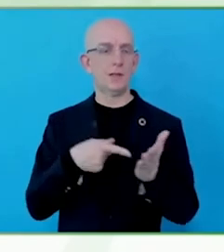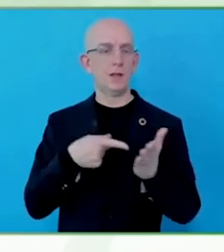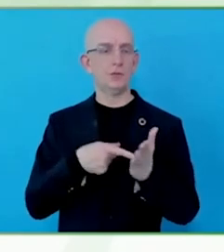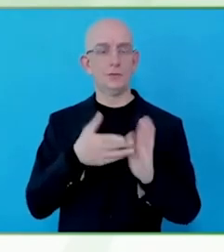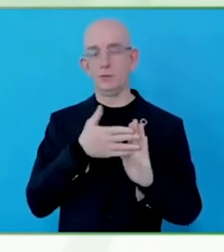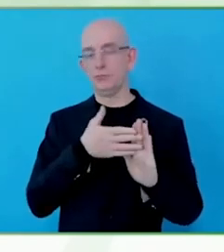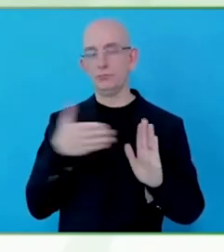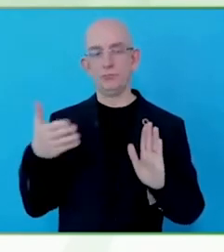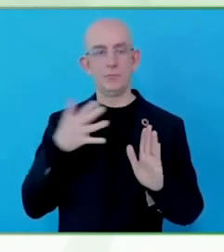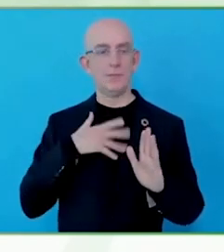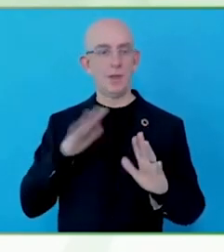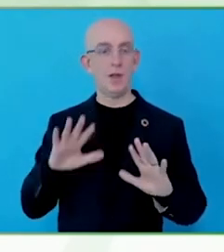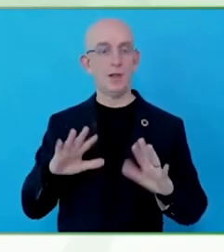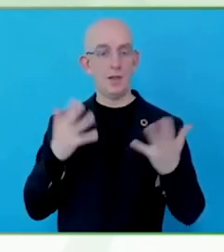disability movement in Brazil.